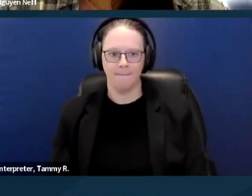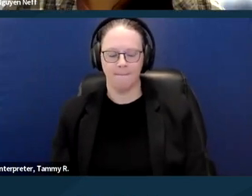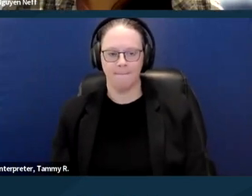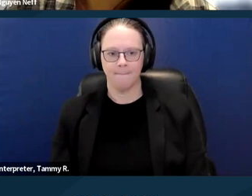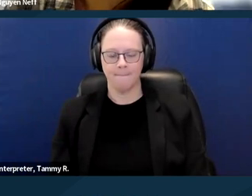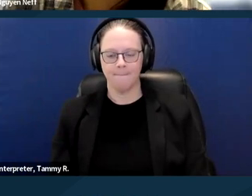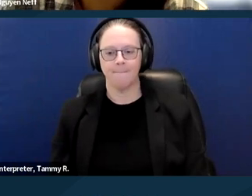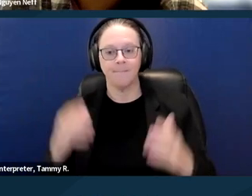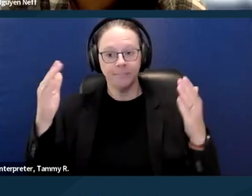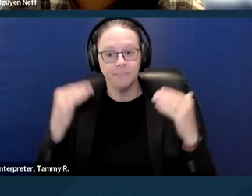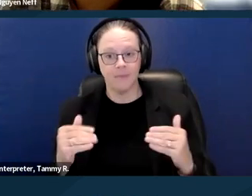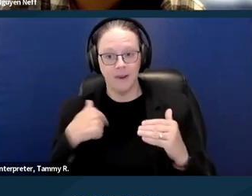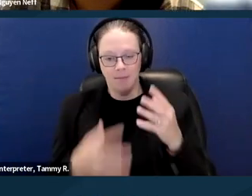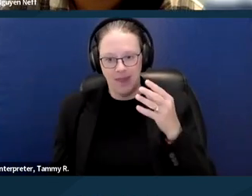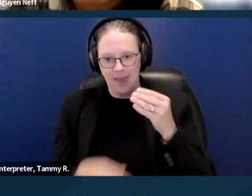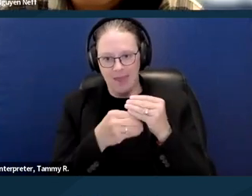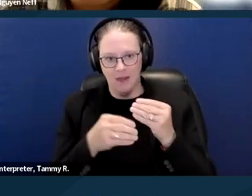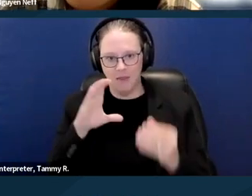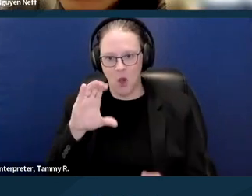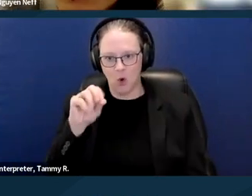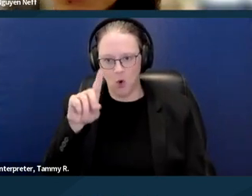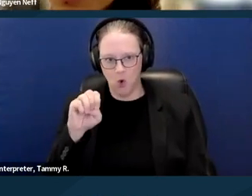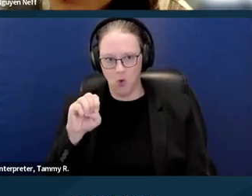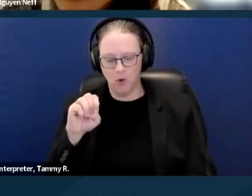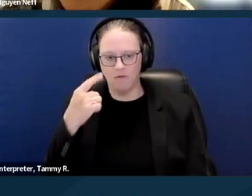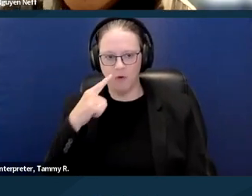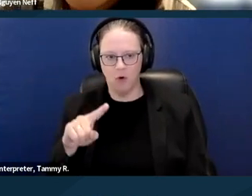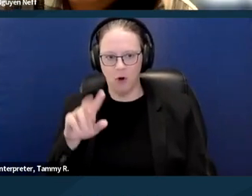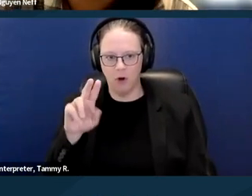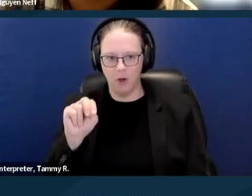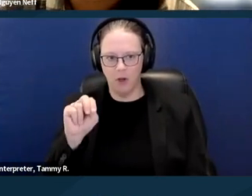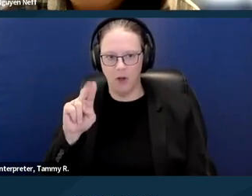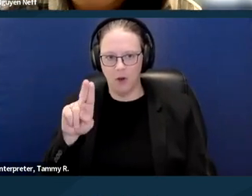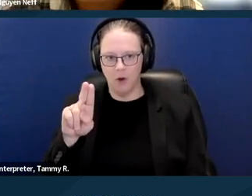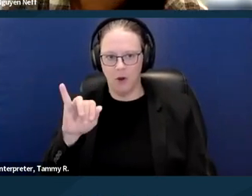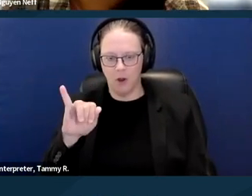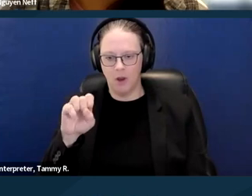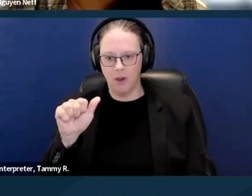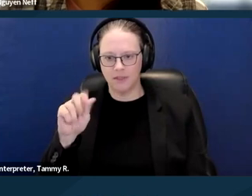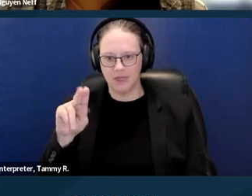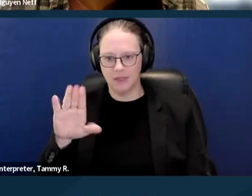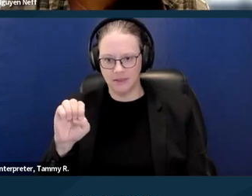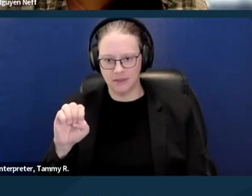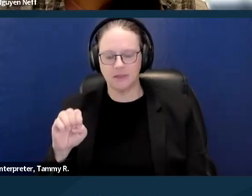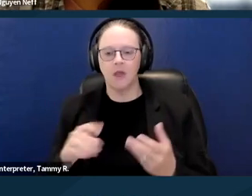So I'm just adding the code for nuisance here. When I was doing fiction cases,